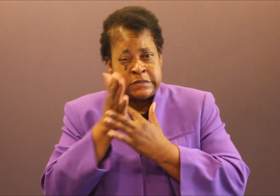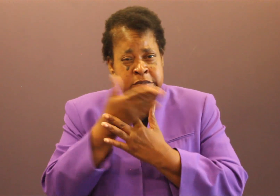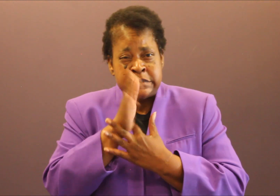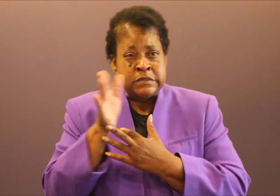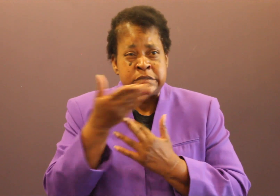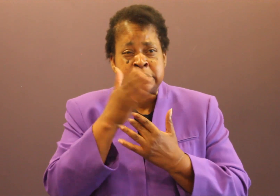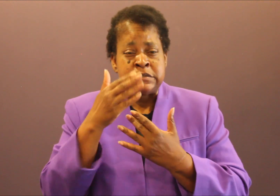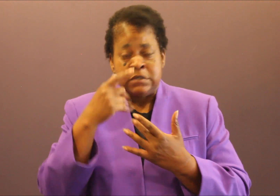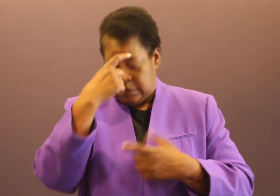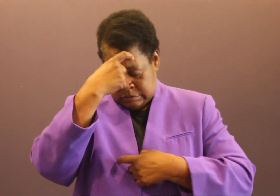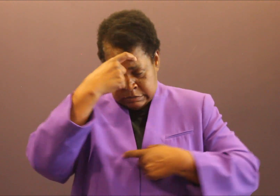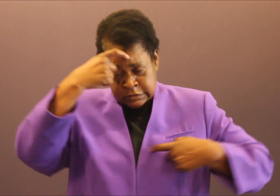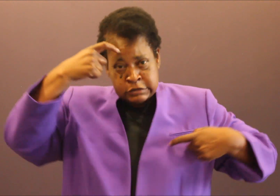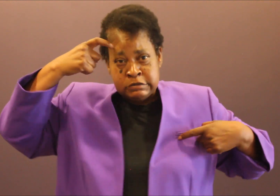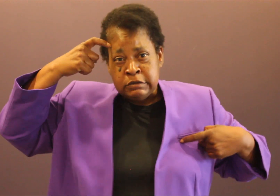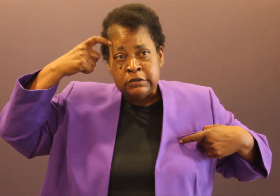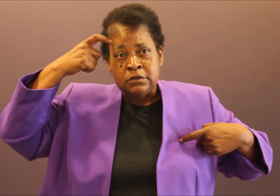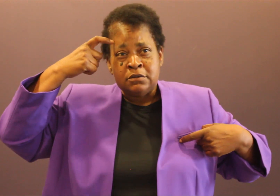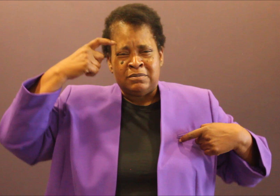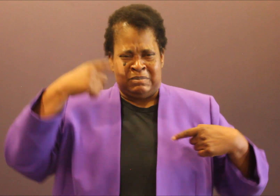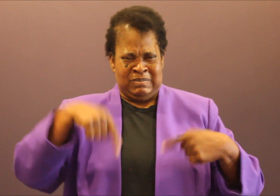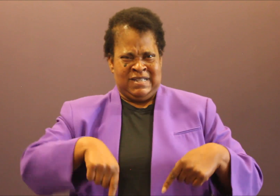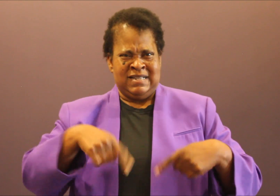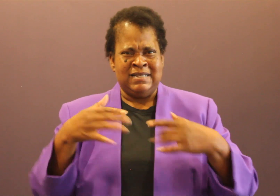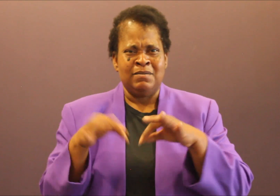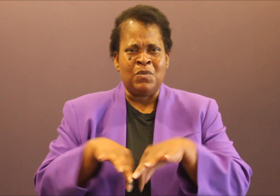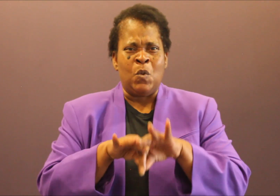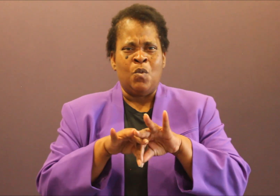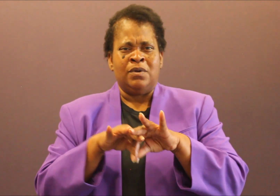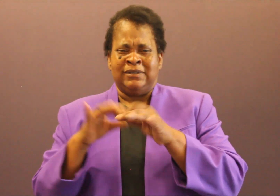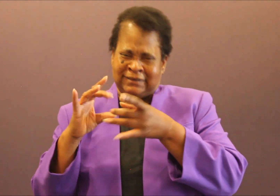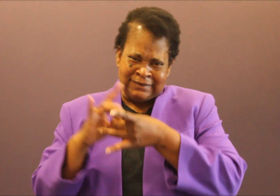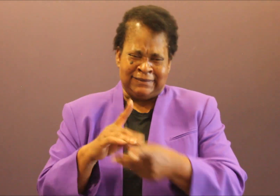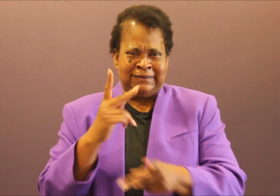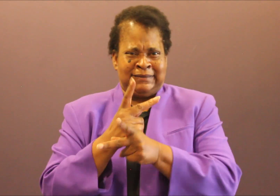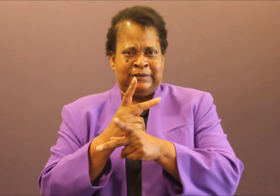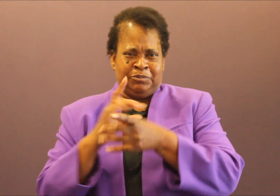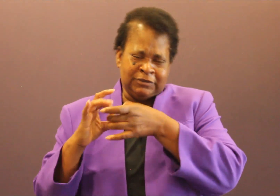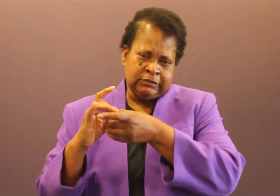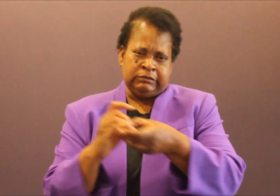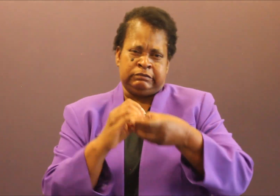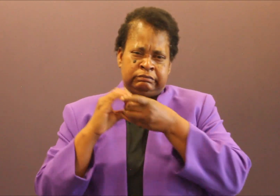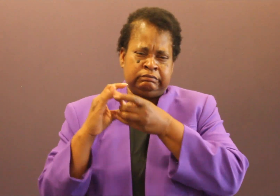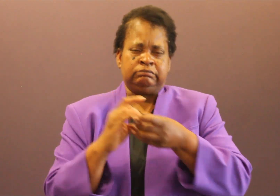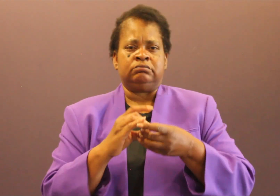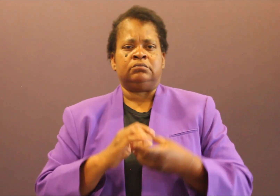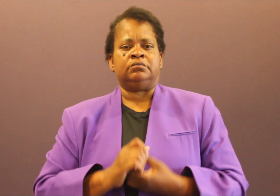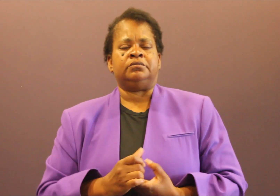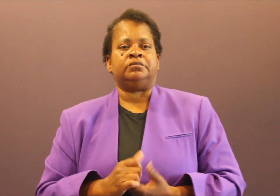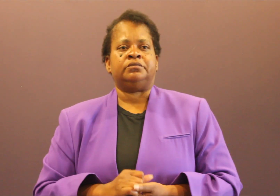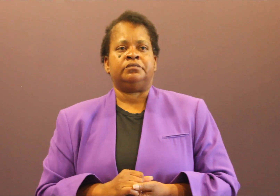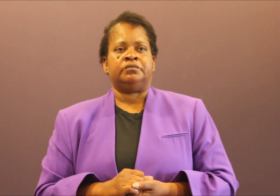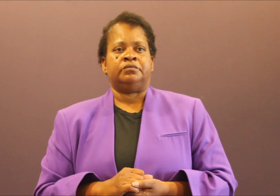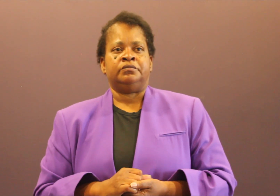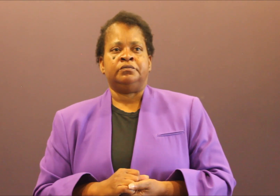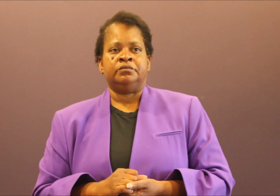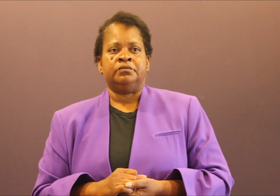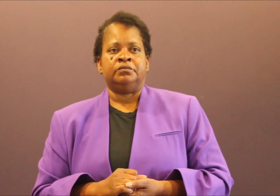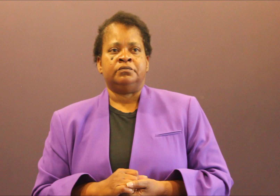that we're more concerned with property, loss of property, than the restriction of